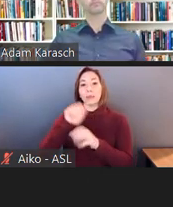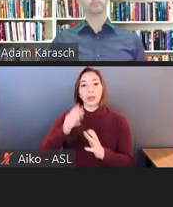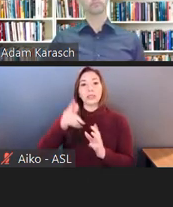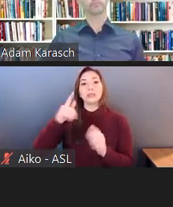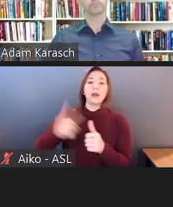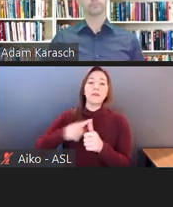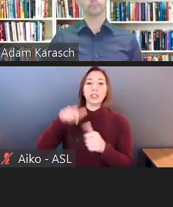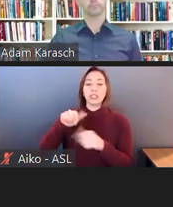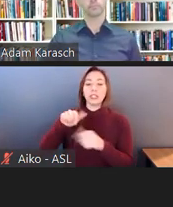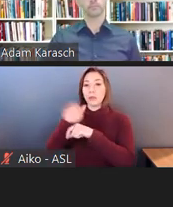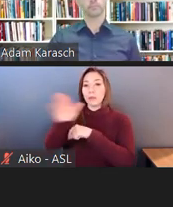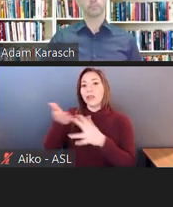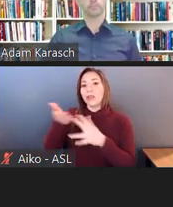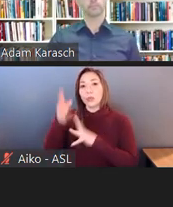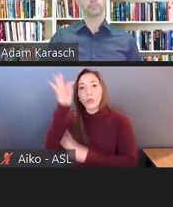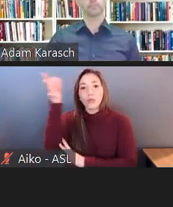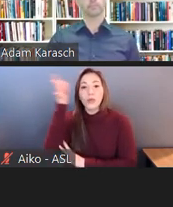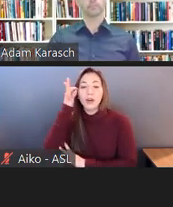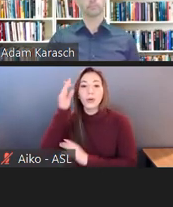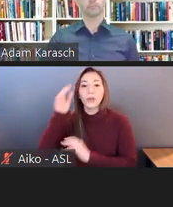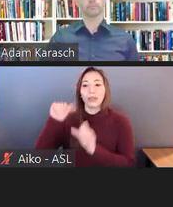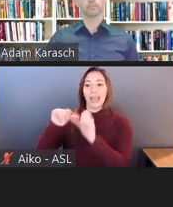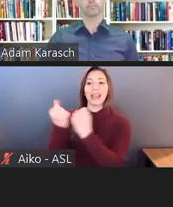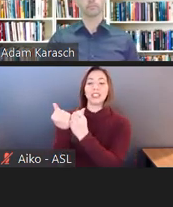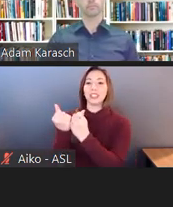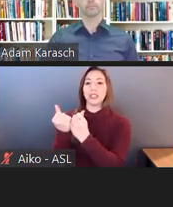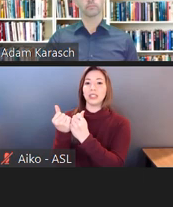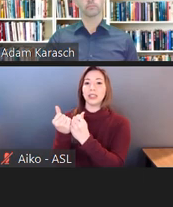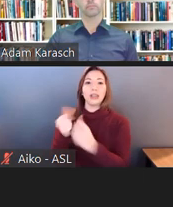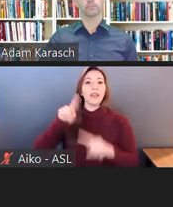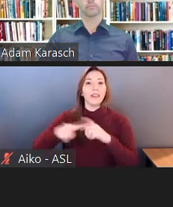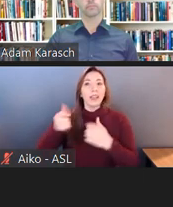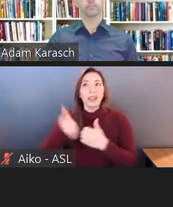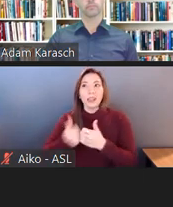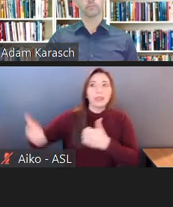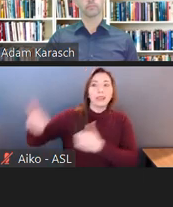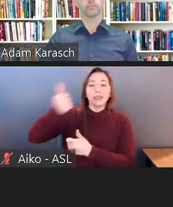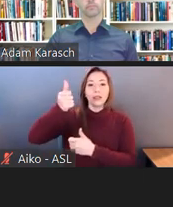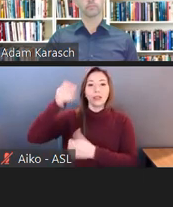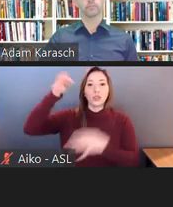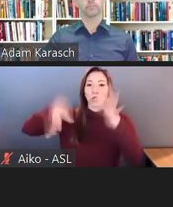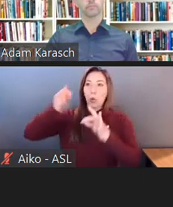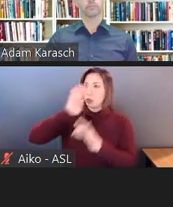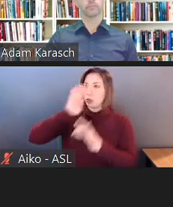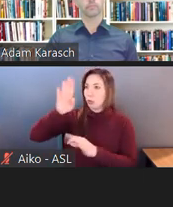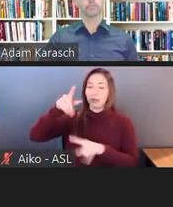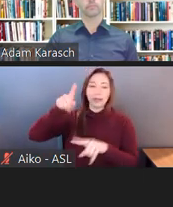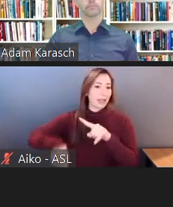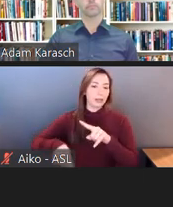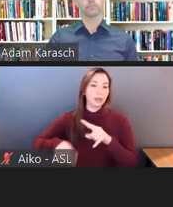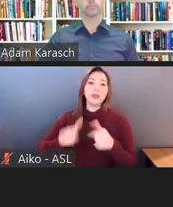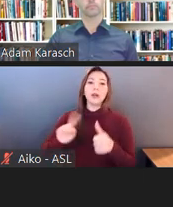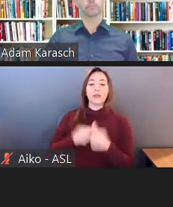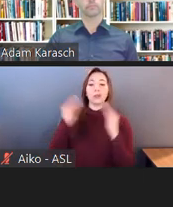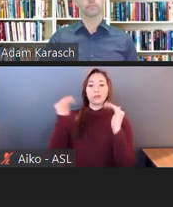That can't go right to court. They have to file a claim first, and then many times very often,